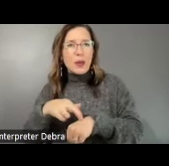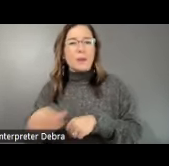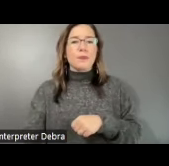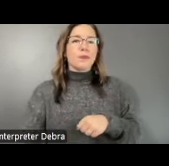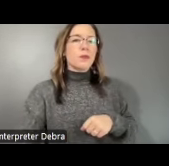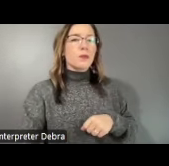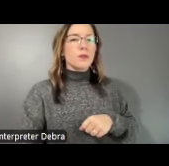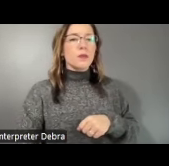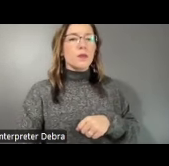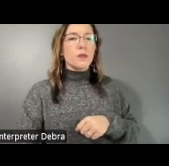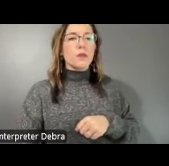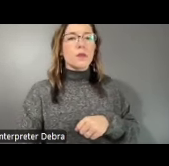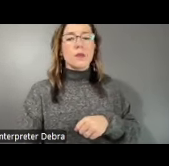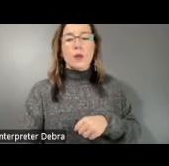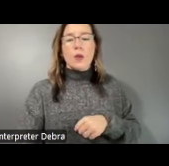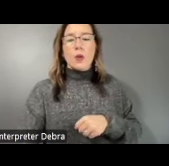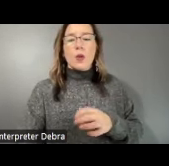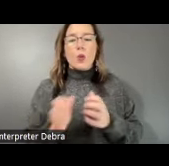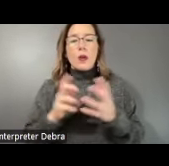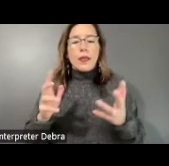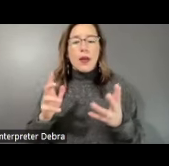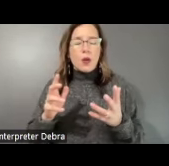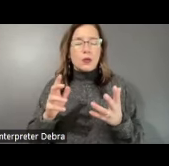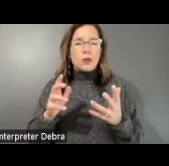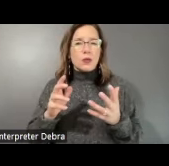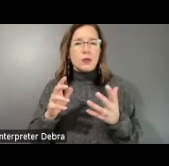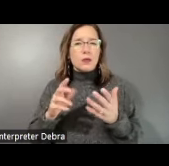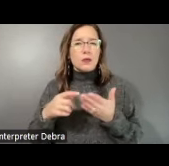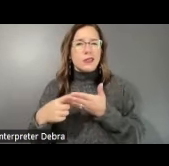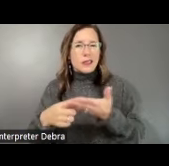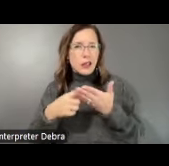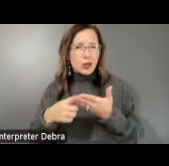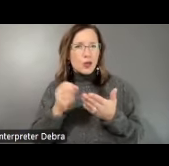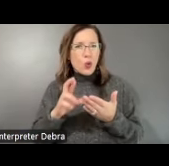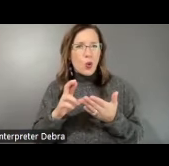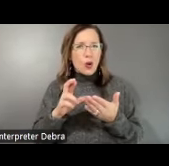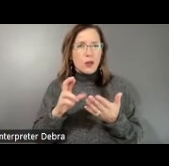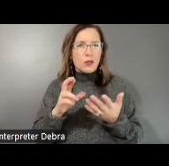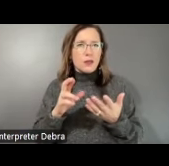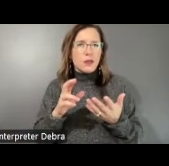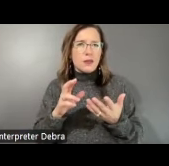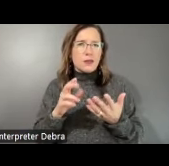discussion or any kind of hesitance in my side, it's definitely been the most rewarding thing that